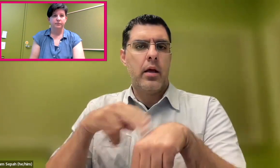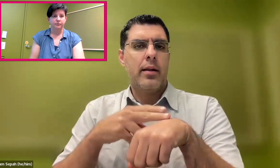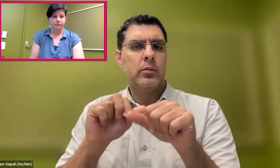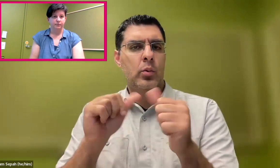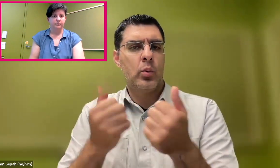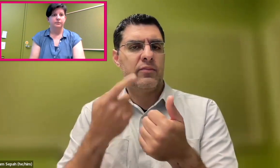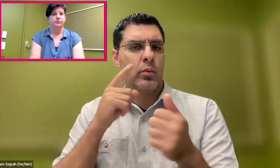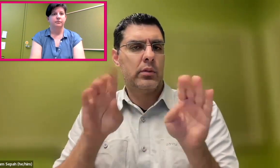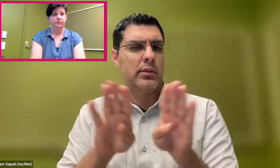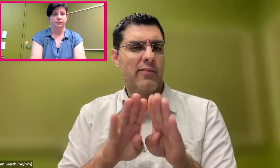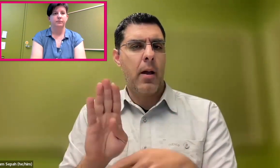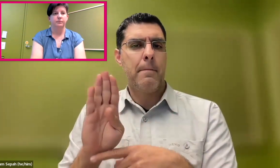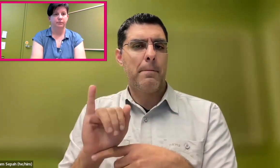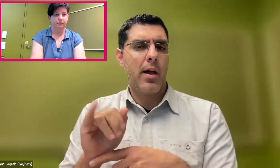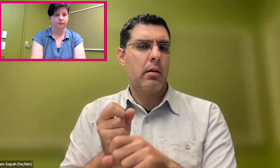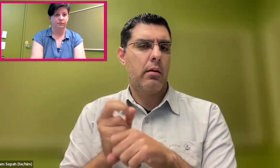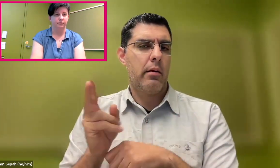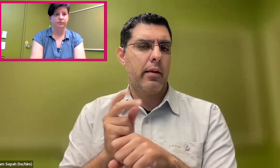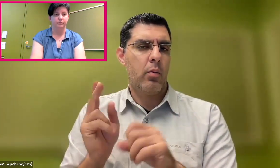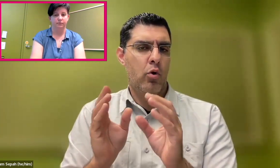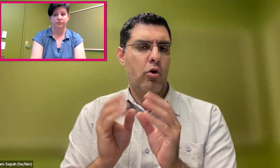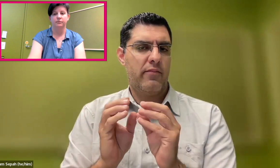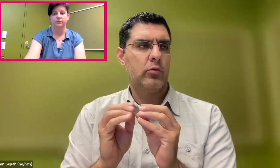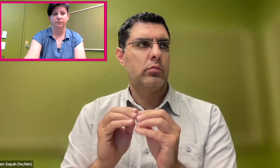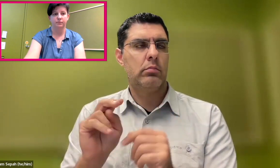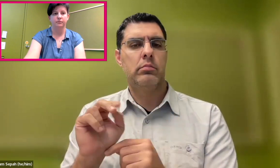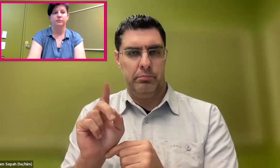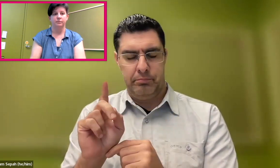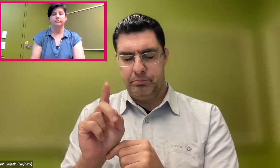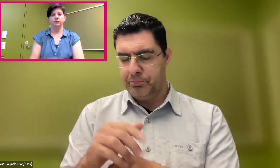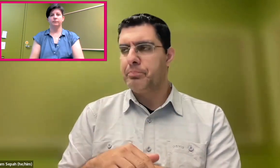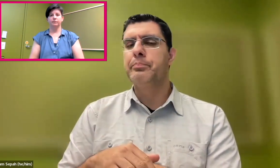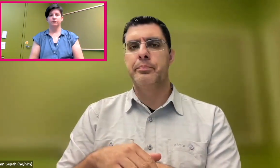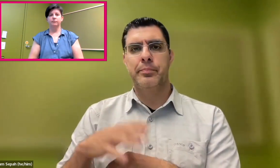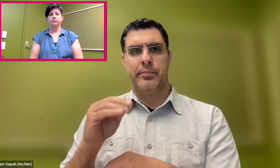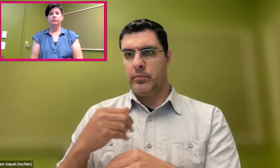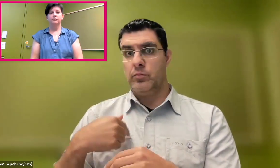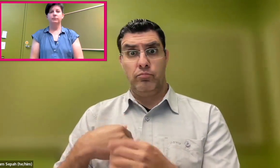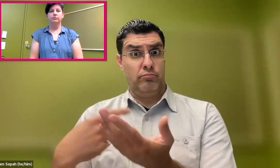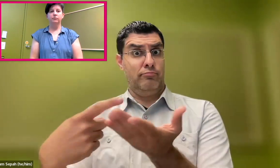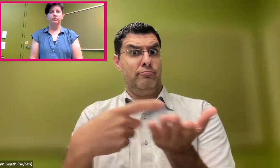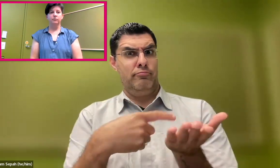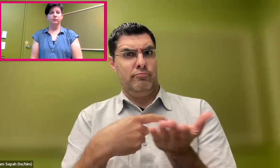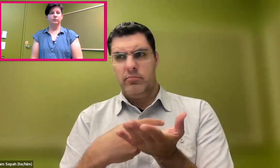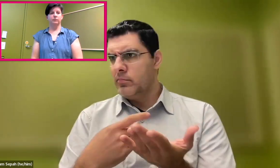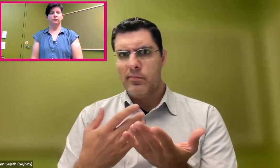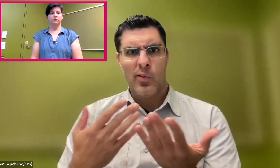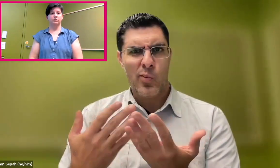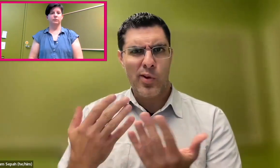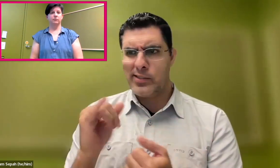three companies were represented on a panel at the National Association of the Deaf-- their biannual conference.